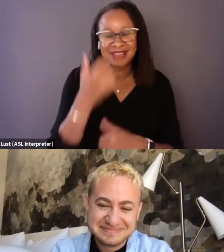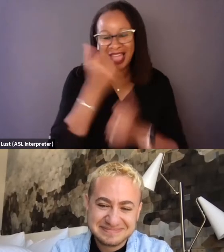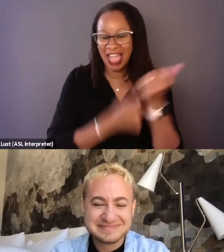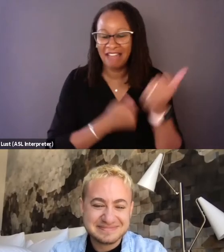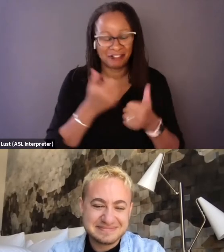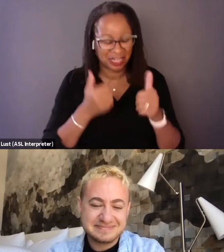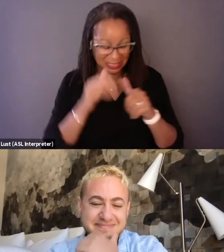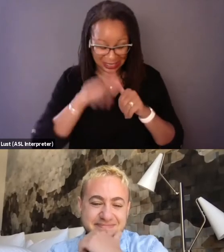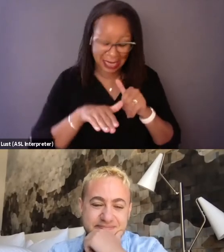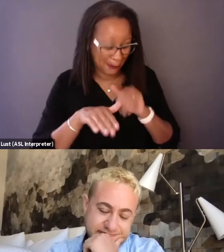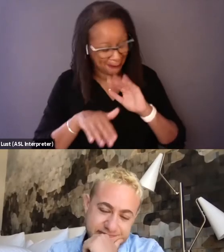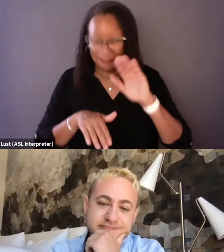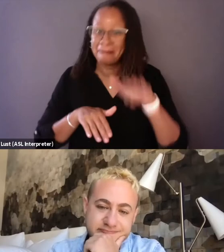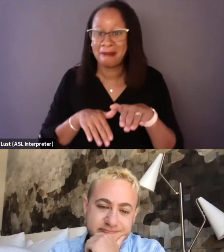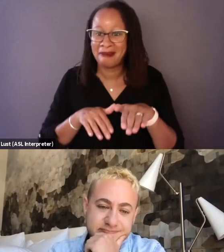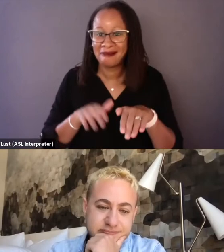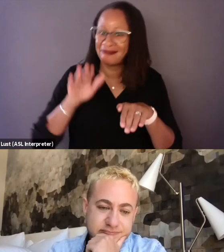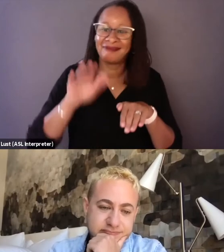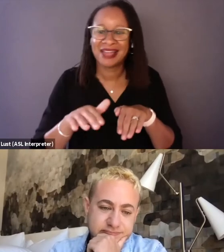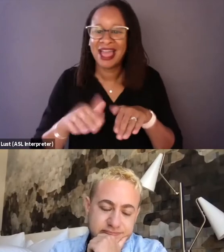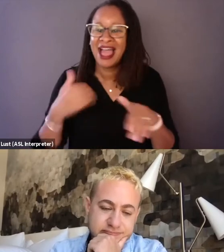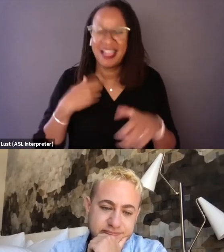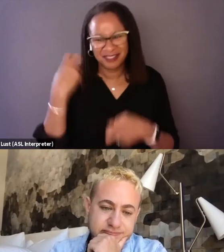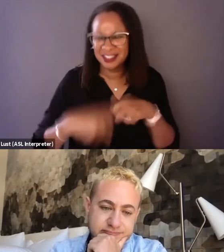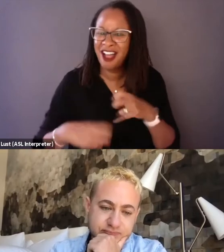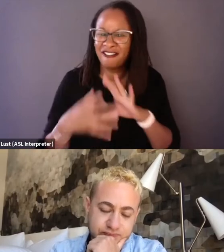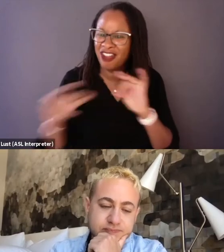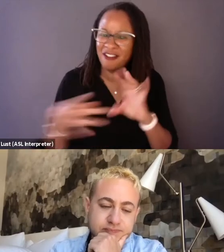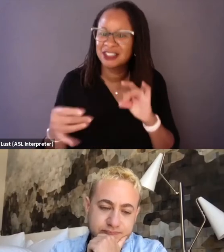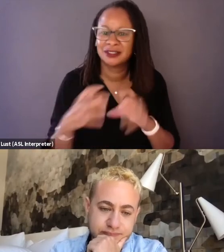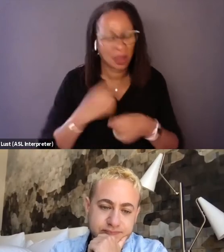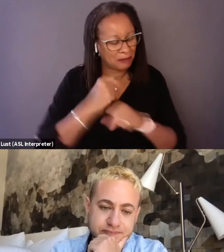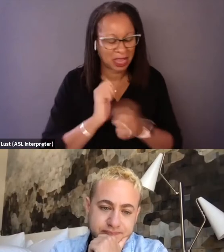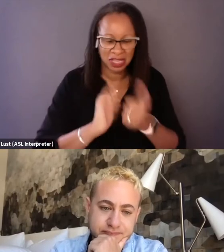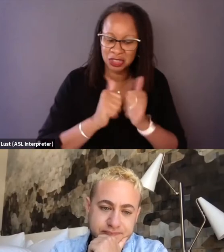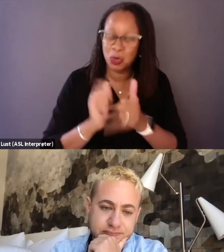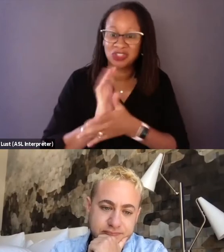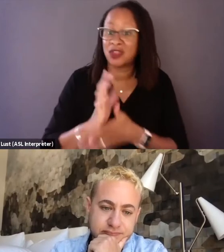okay, let's have these really tough conversations, right? We are making a sports film and it's not about body parts.